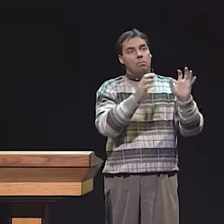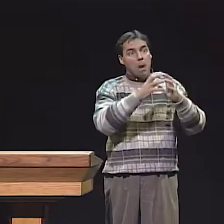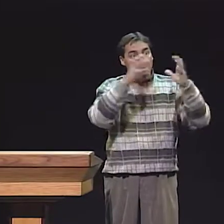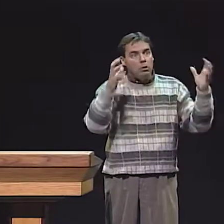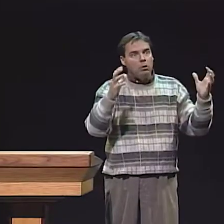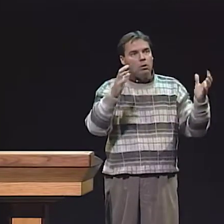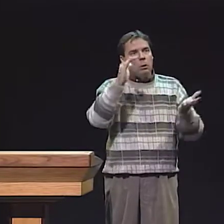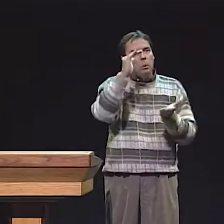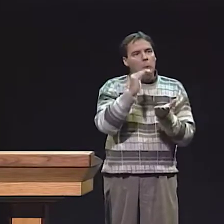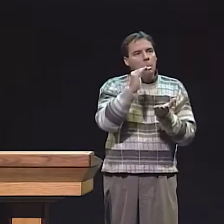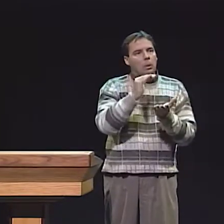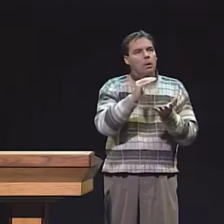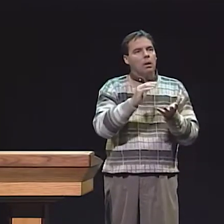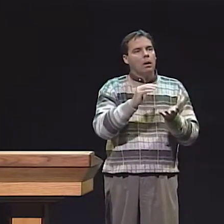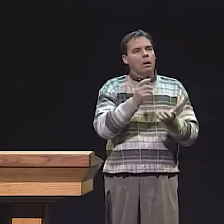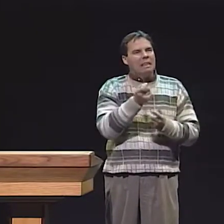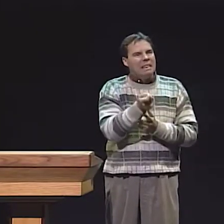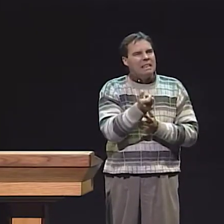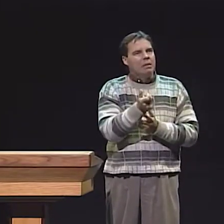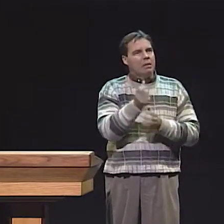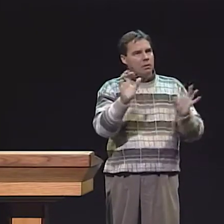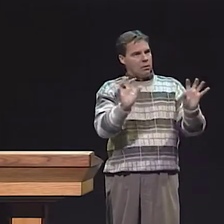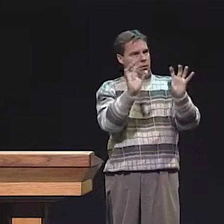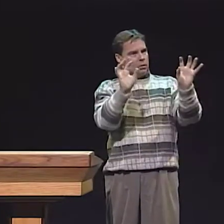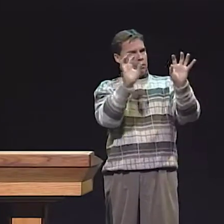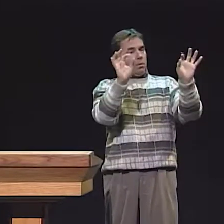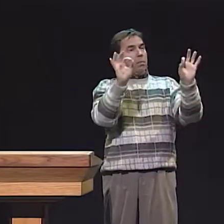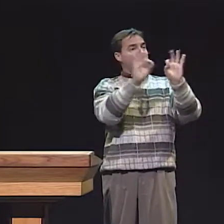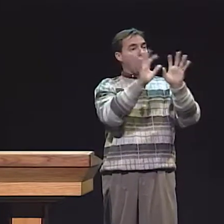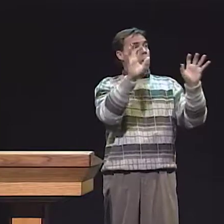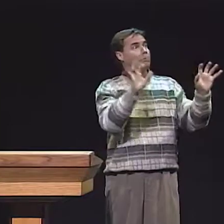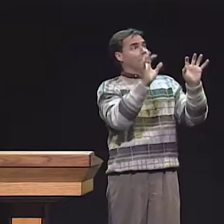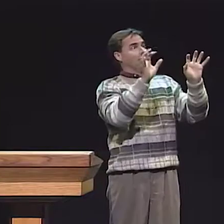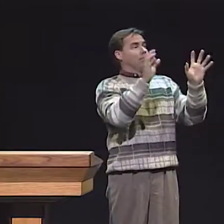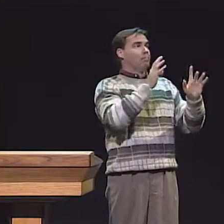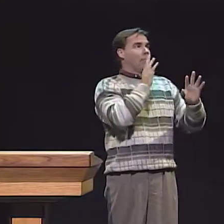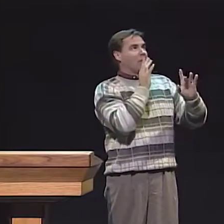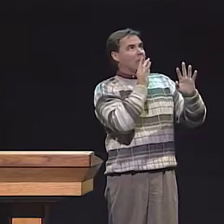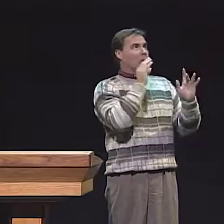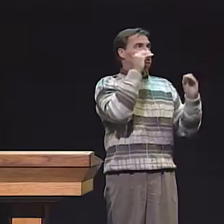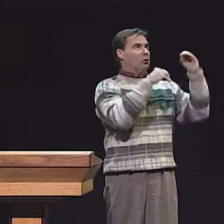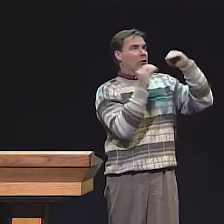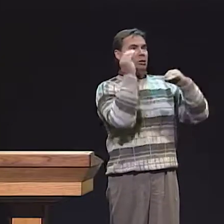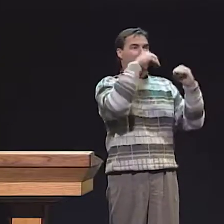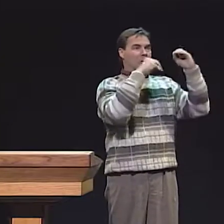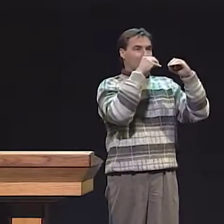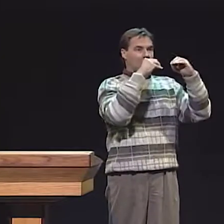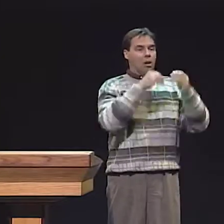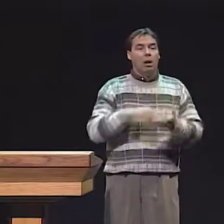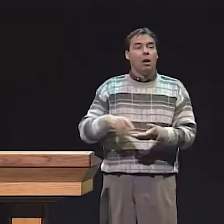HOW ELABORATED THEIR STORIES WERE. IF THEY WERE QUITE ELABORATED, IF THEY WERE QUITE EMBELLISHED